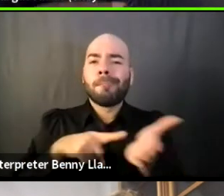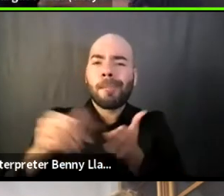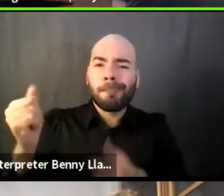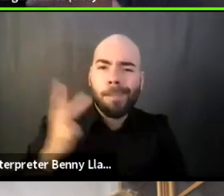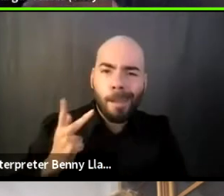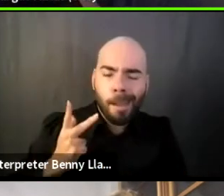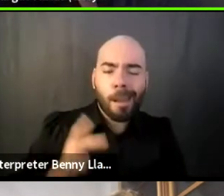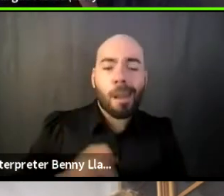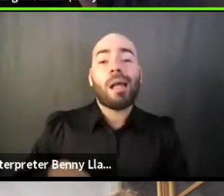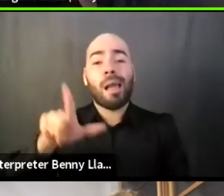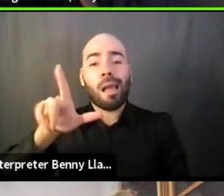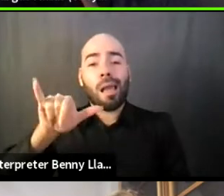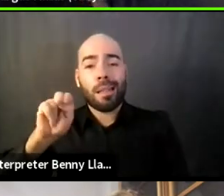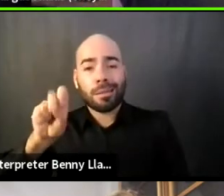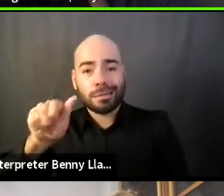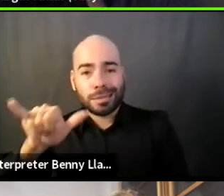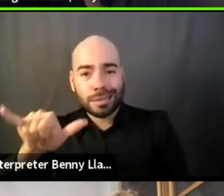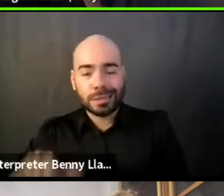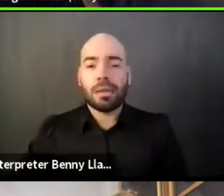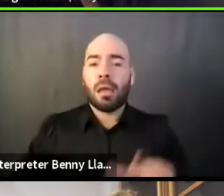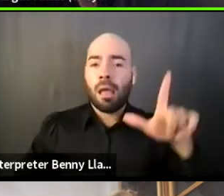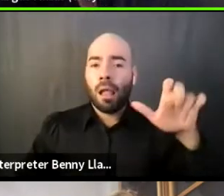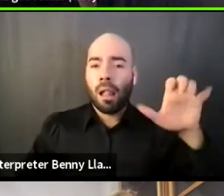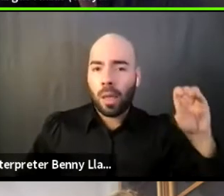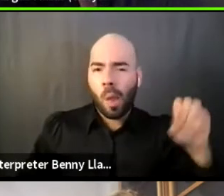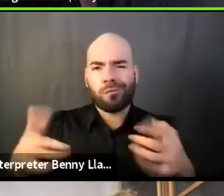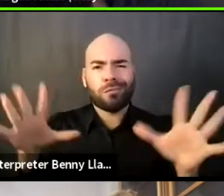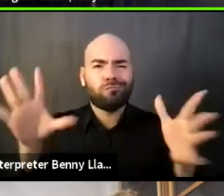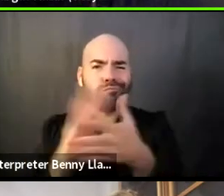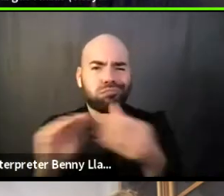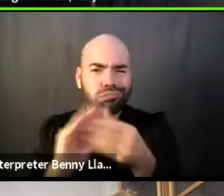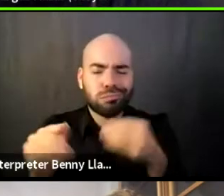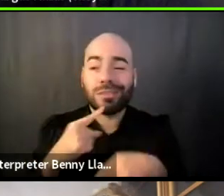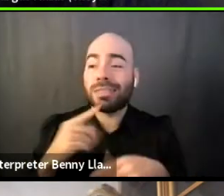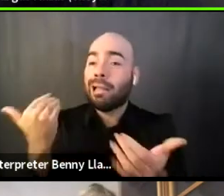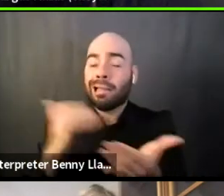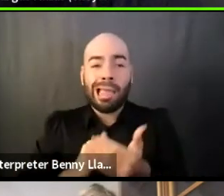is to mend bridges or to have that kind of opportunity